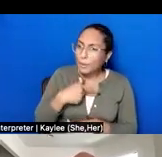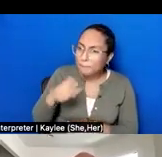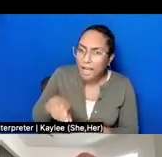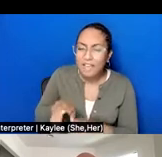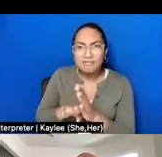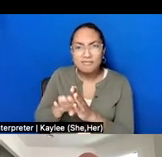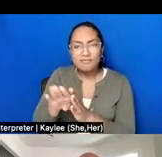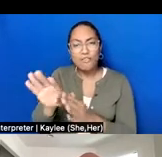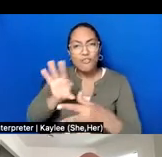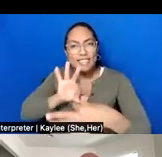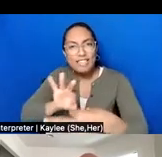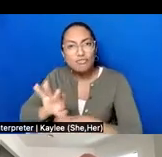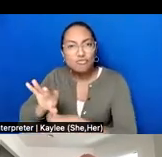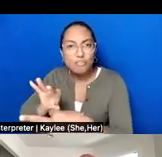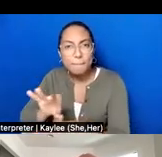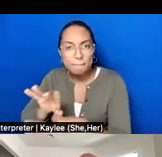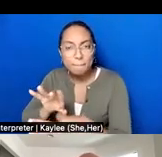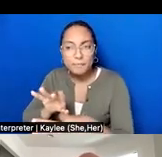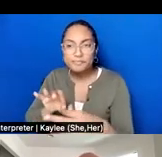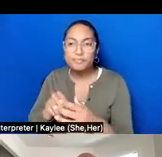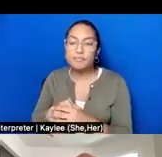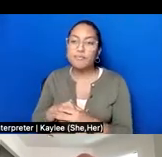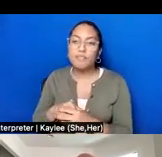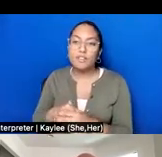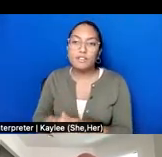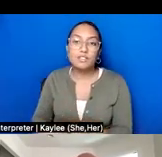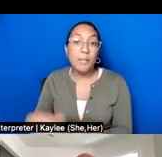could consider this kind of listening, this listening to build relationships,